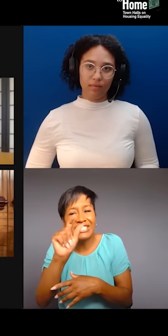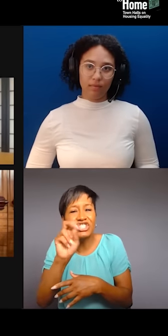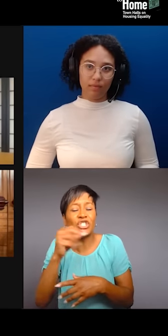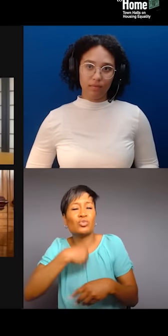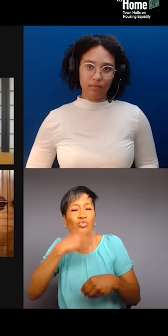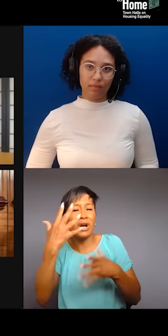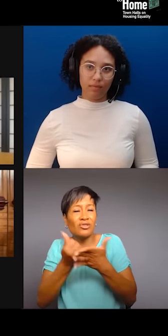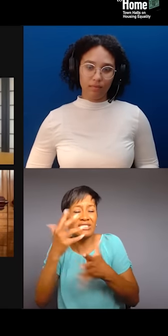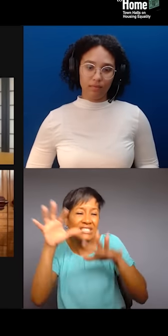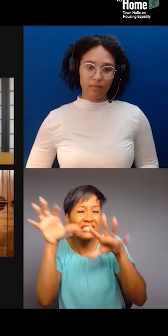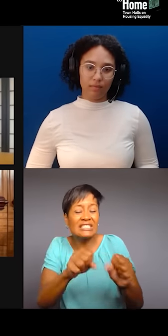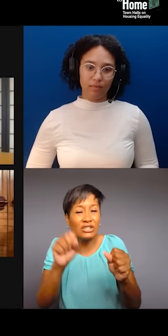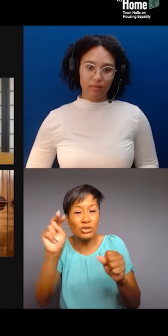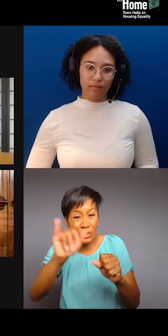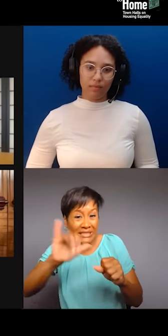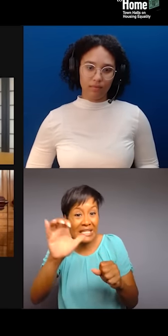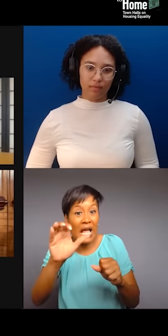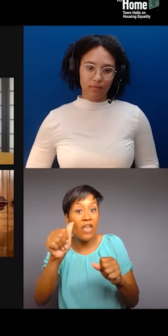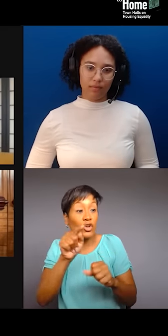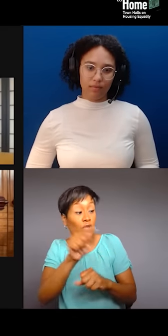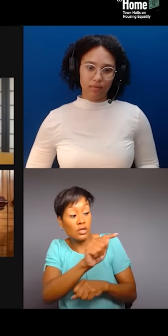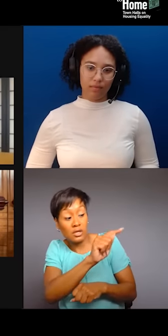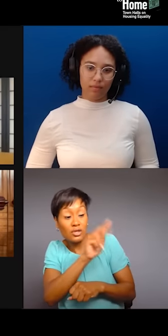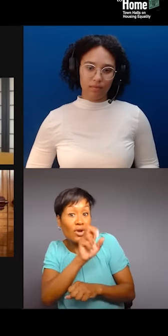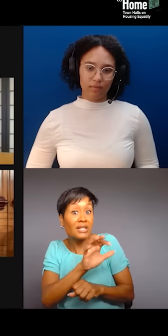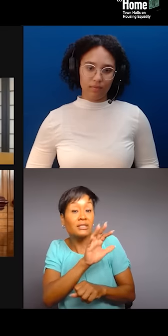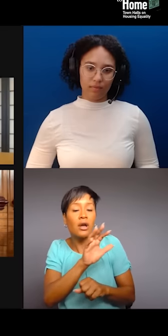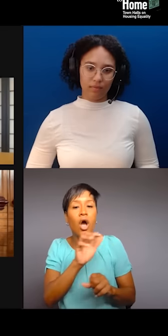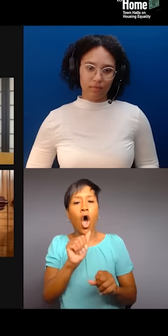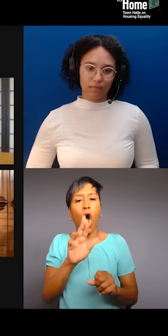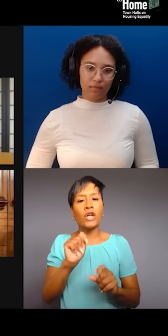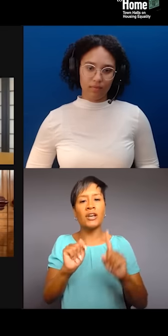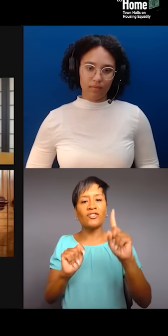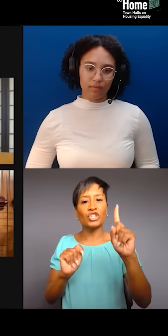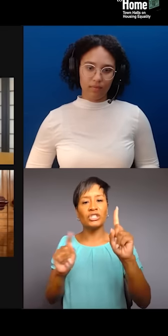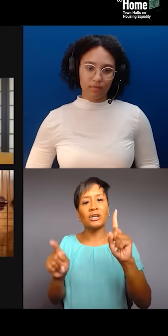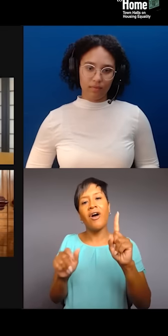who move to, you know, affordable neighborhoods who, you know, create art galleries that only exhibit artists